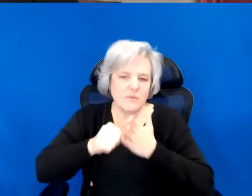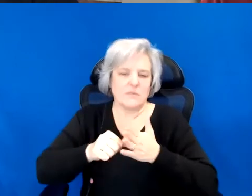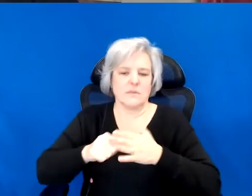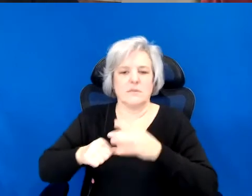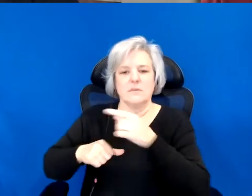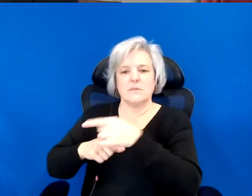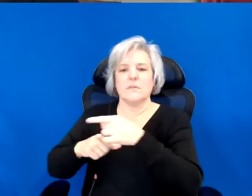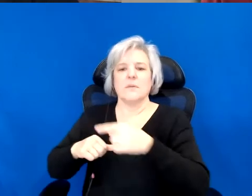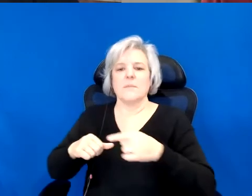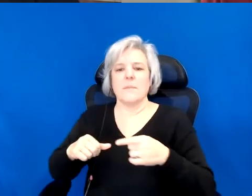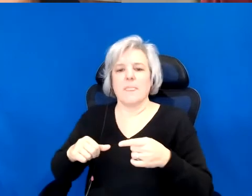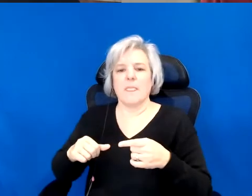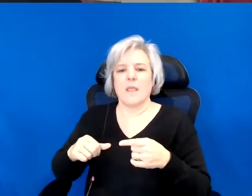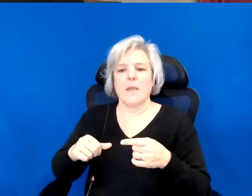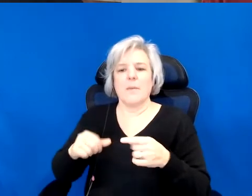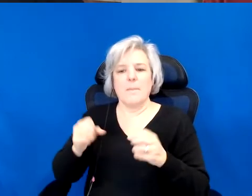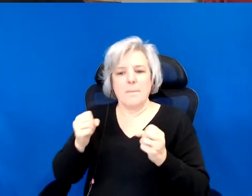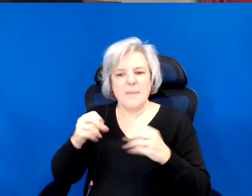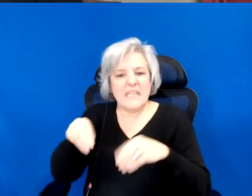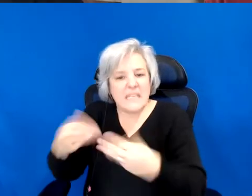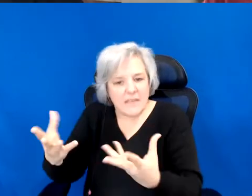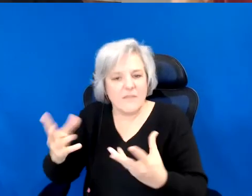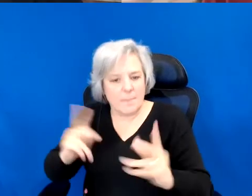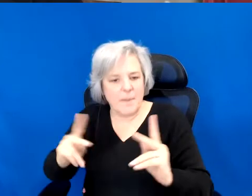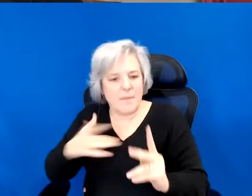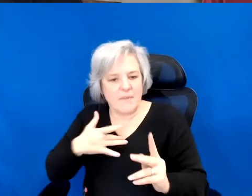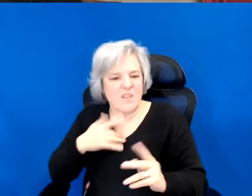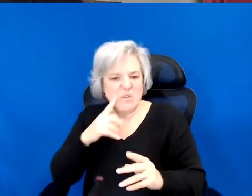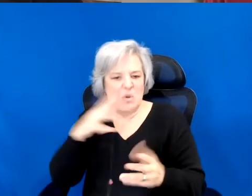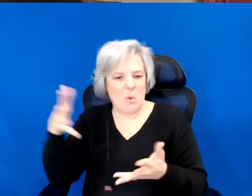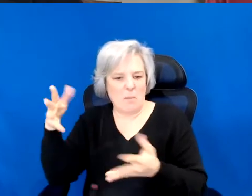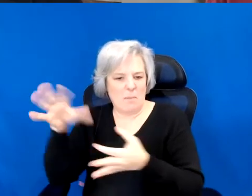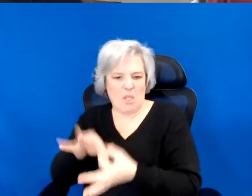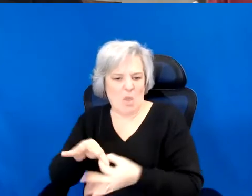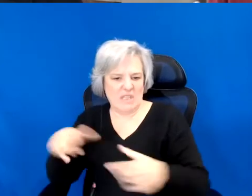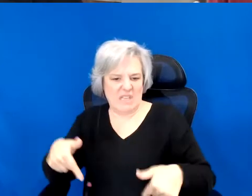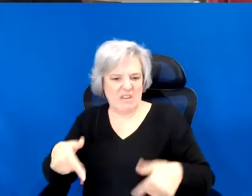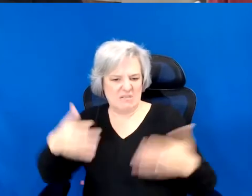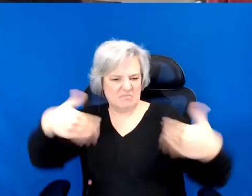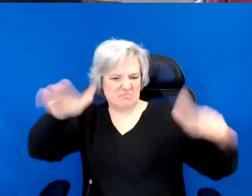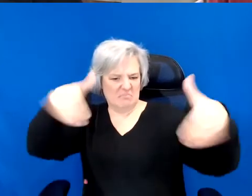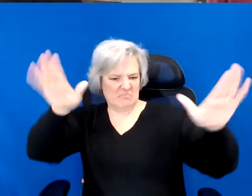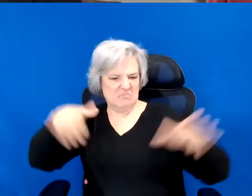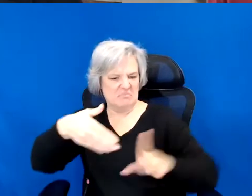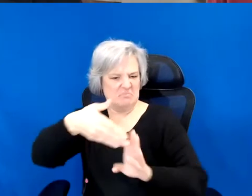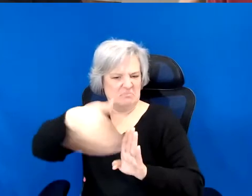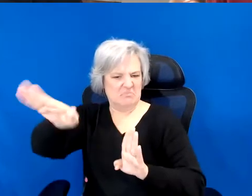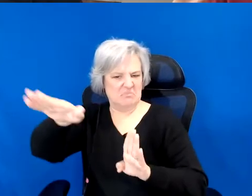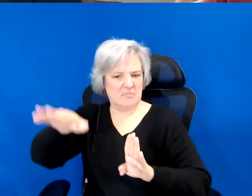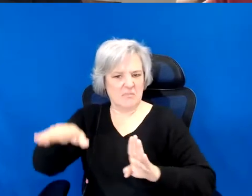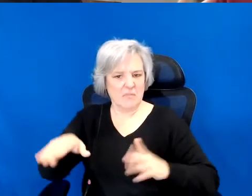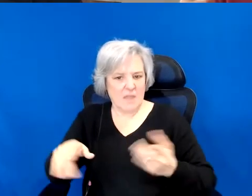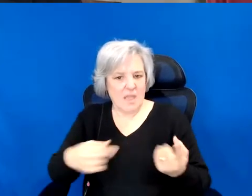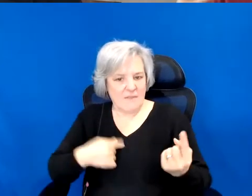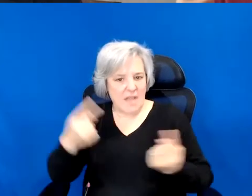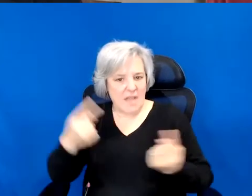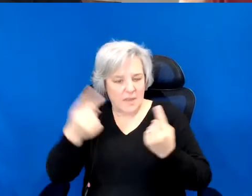if they don't belong. You know like my belonging is determined by my blood. You know I have a car that tells you how much